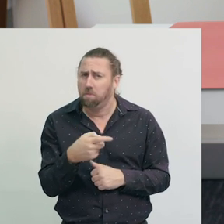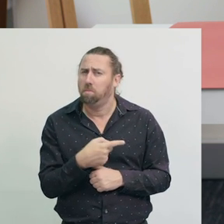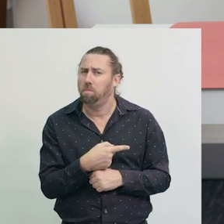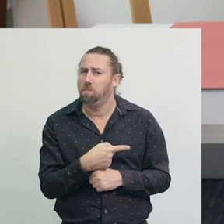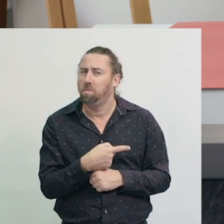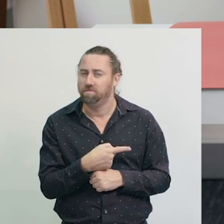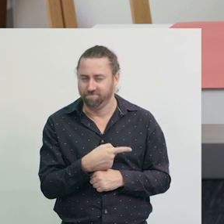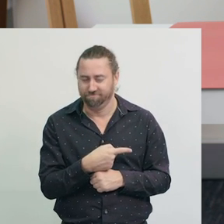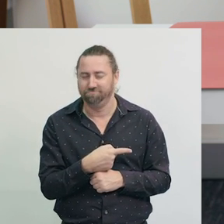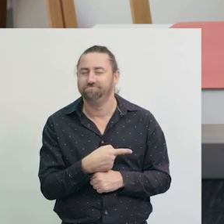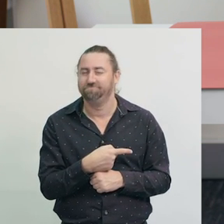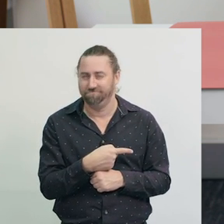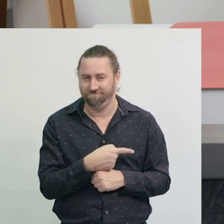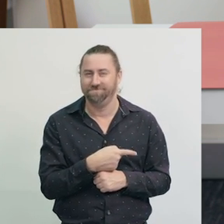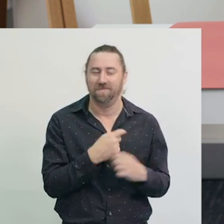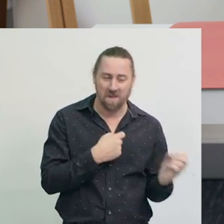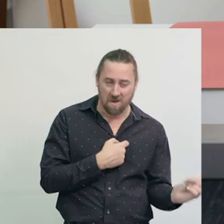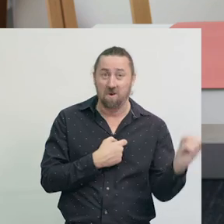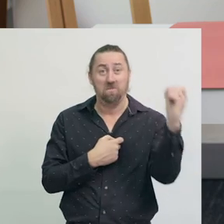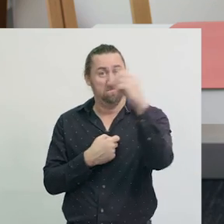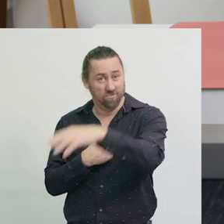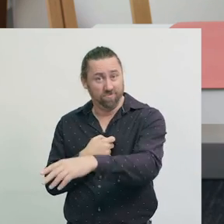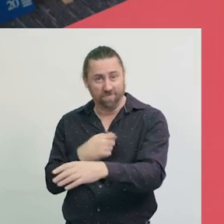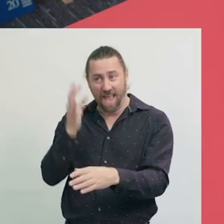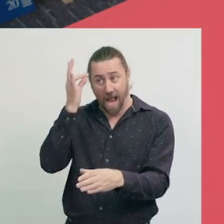Yes, they can also go in the recycling group.